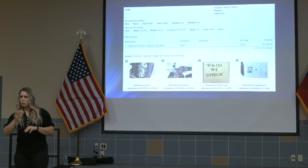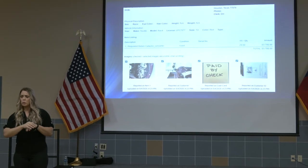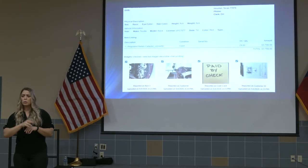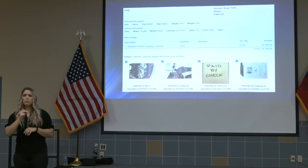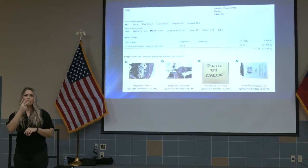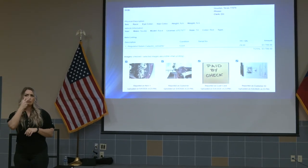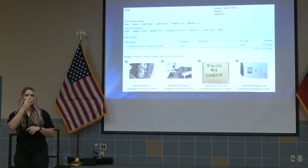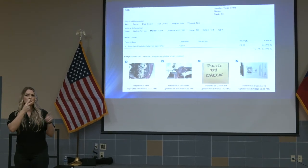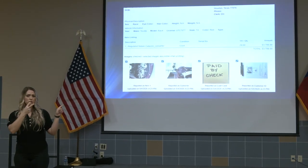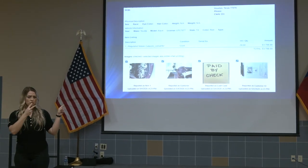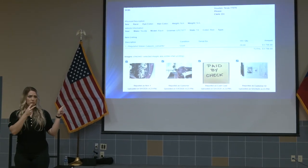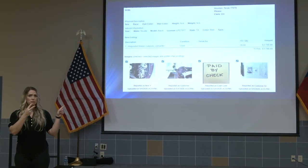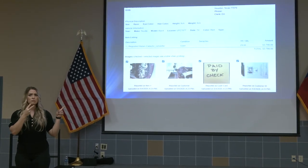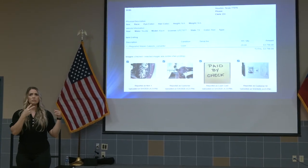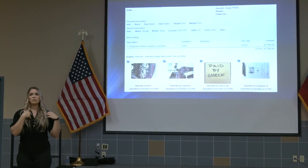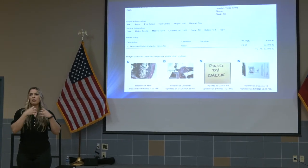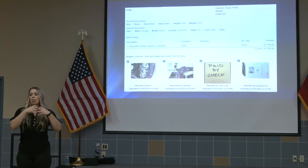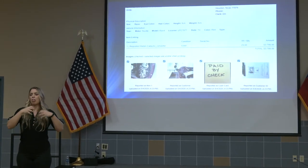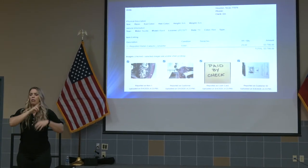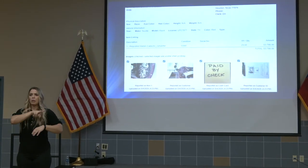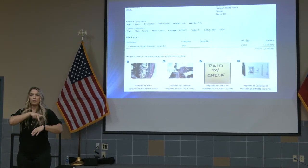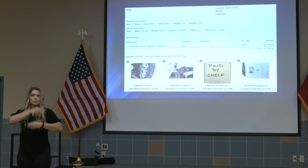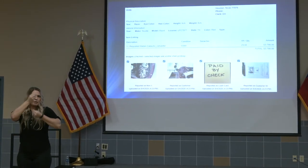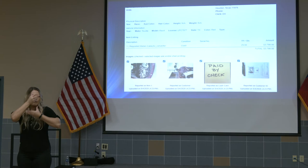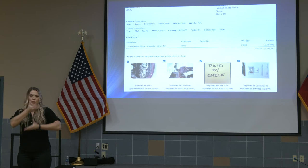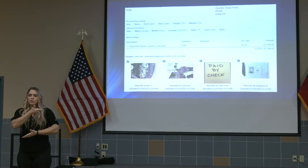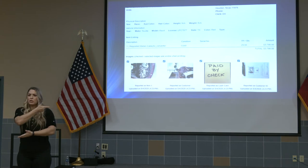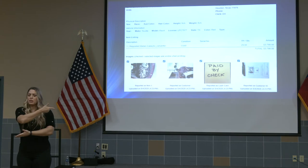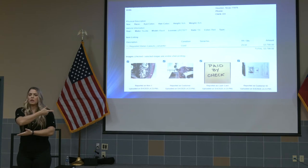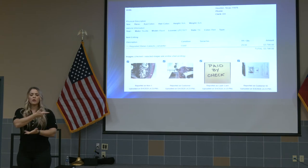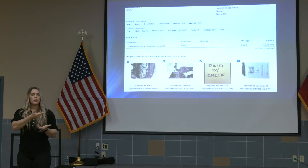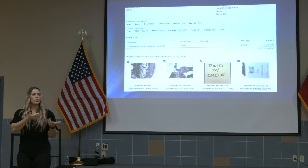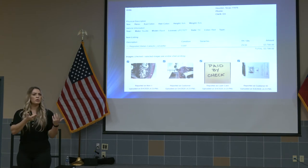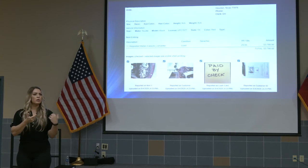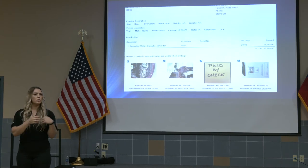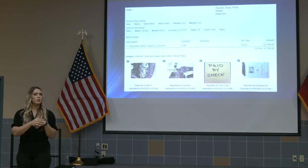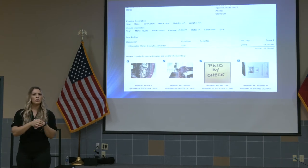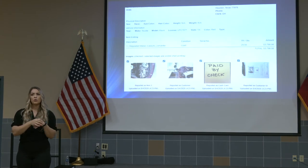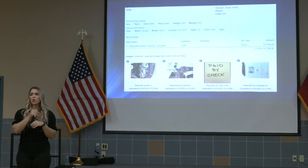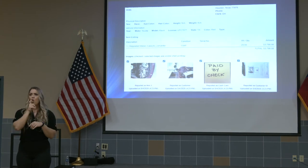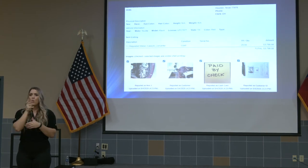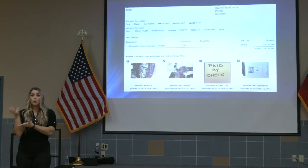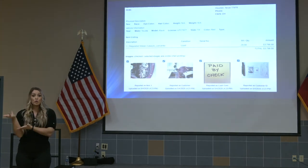it's got a lot of personal information on there so who's bringing the catalytic converter um